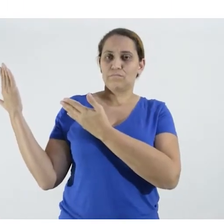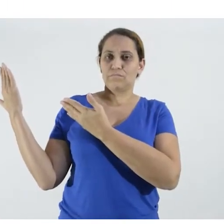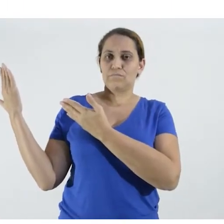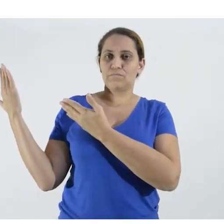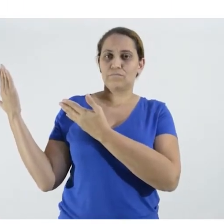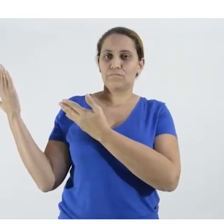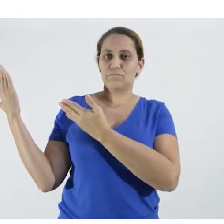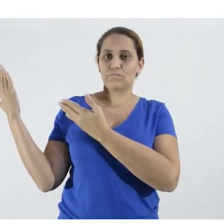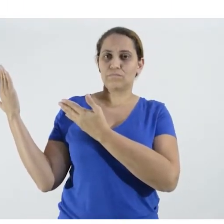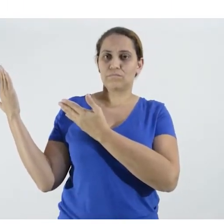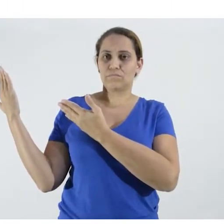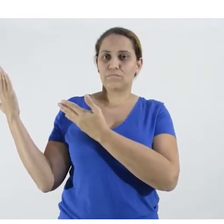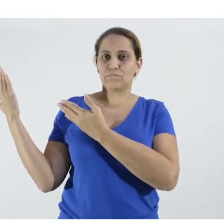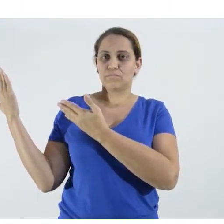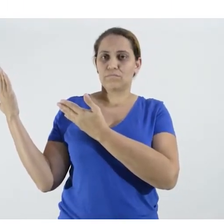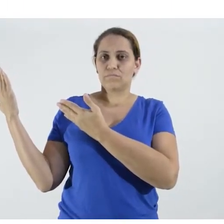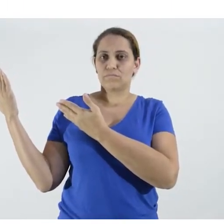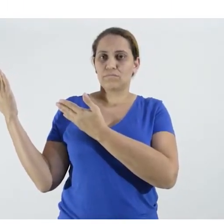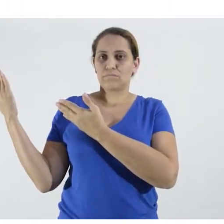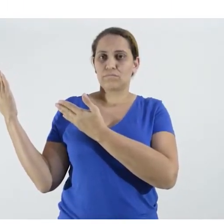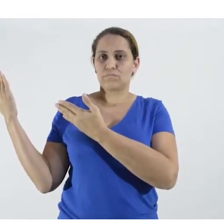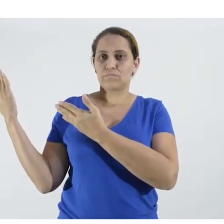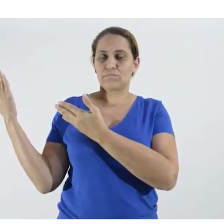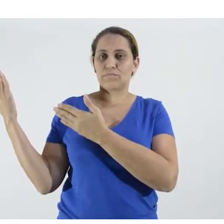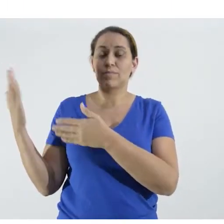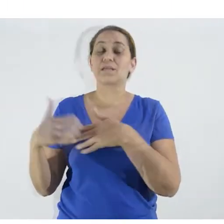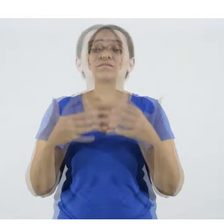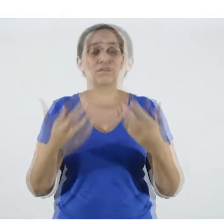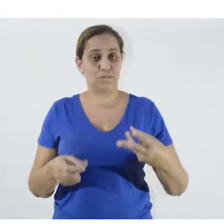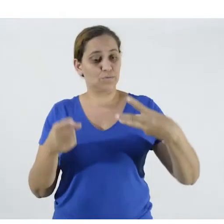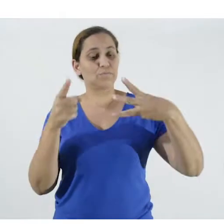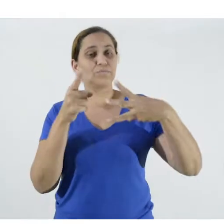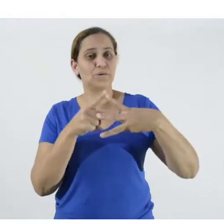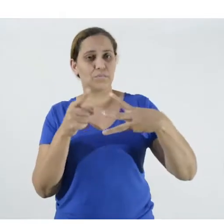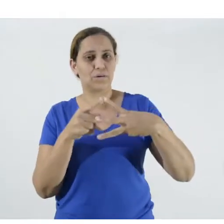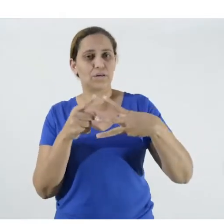Larrosa. Volochinov gives us an approach